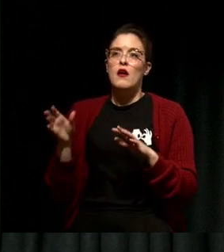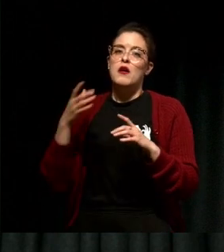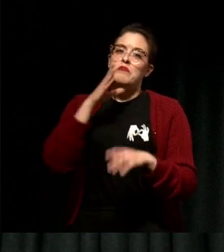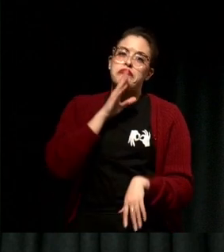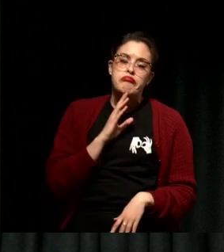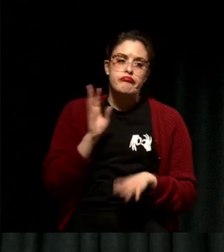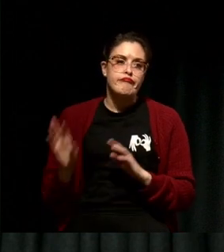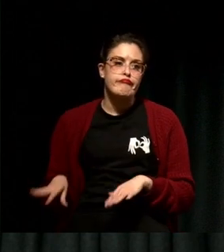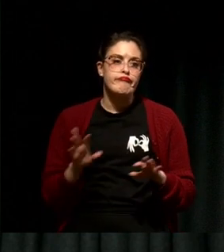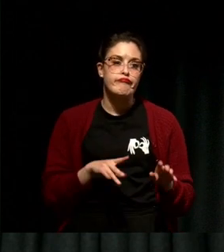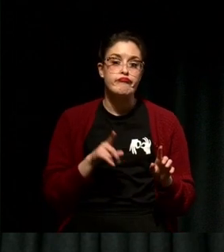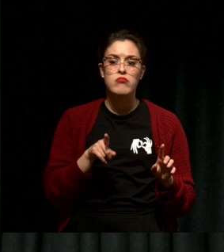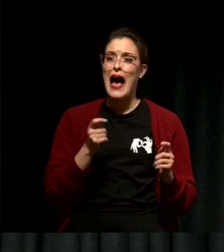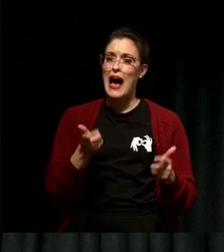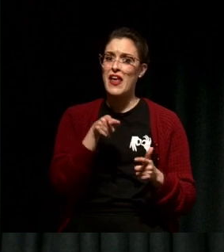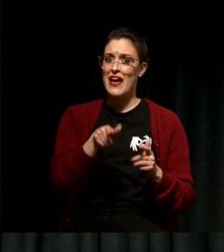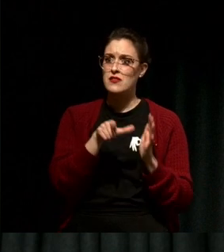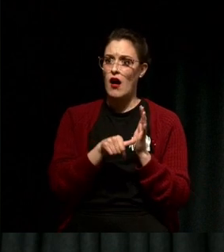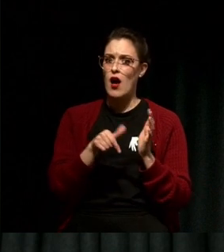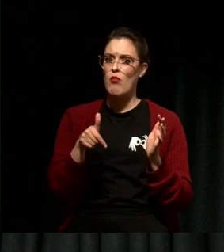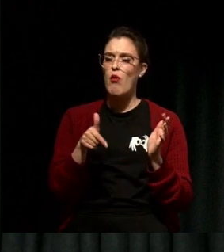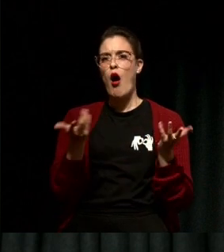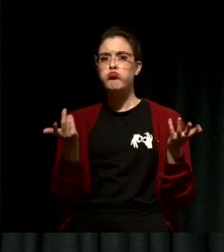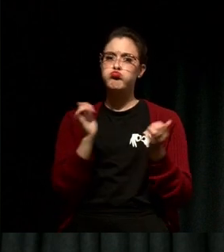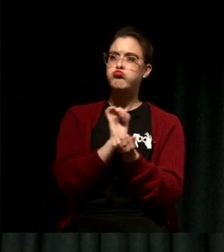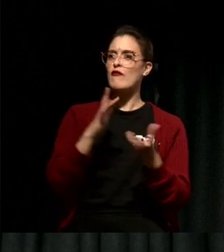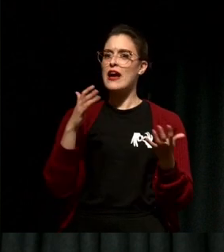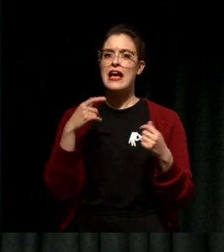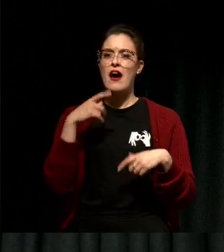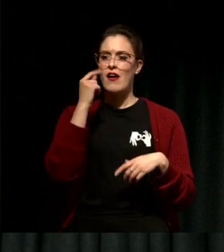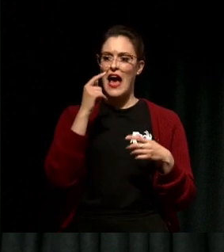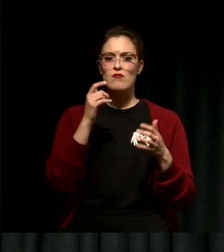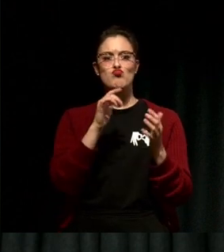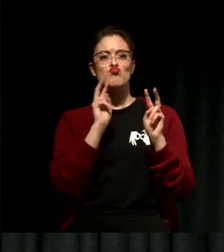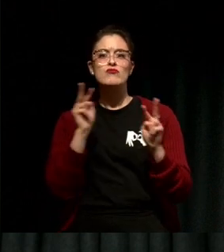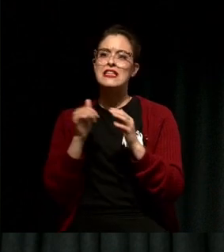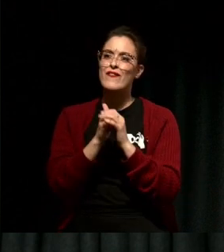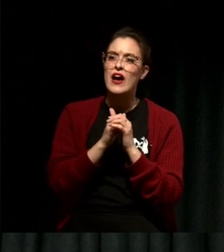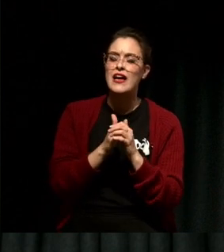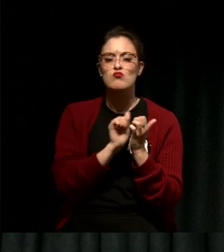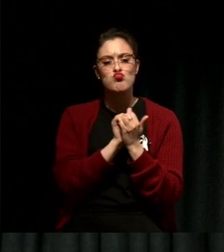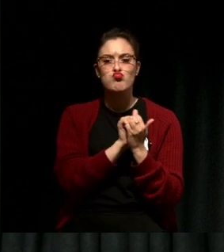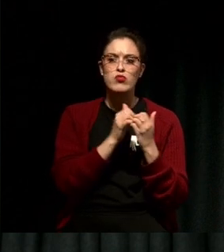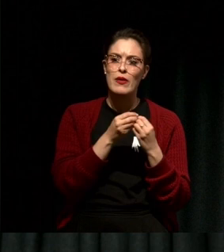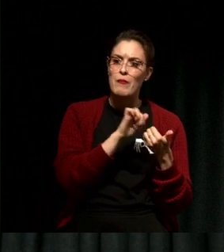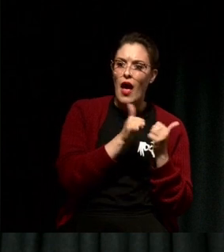I traveled, I hung out with my friends and with my partner, I traveled a little bit around.